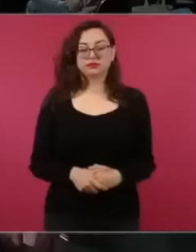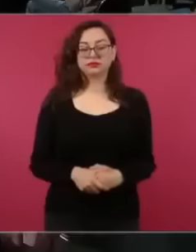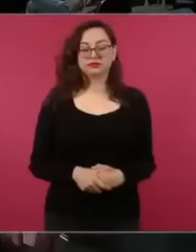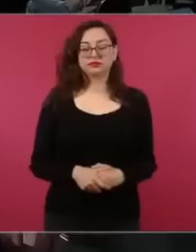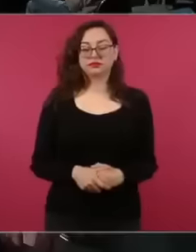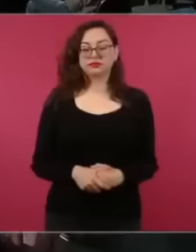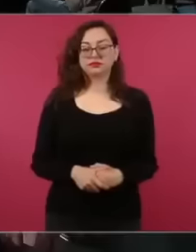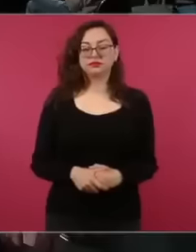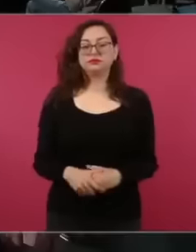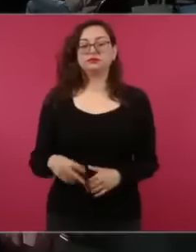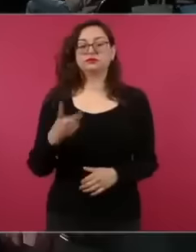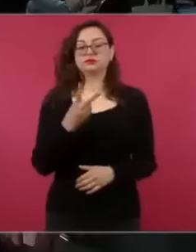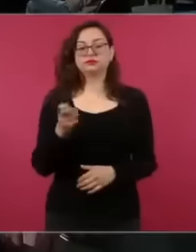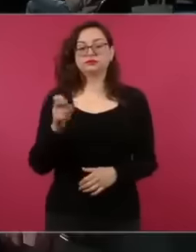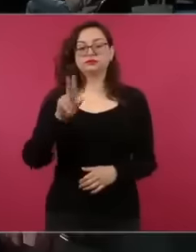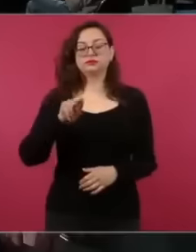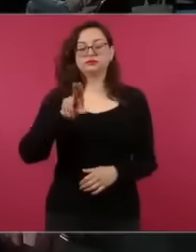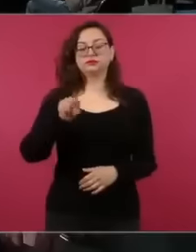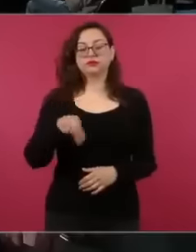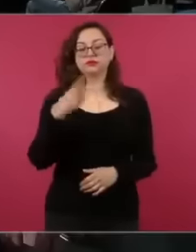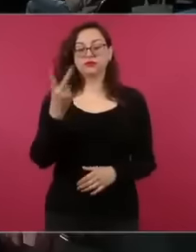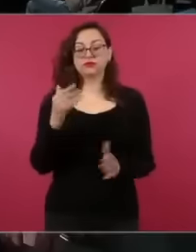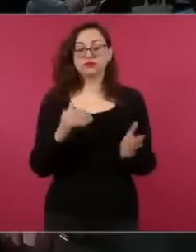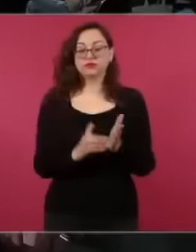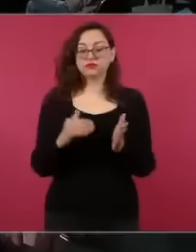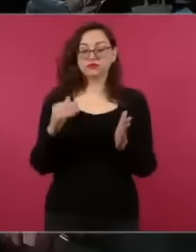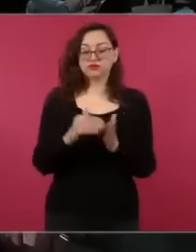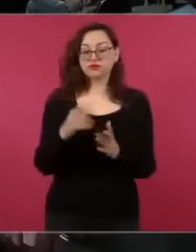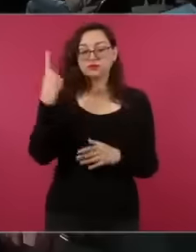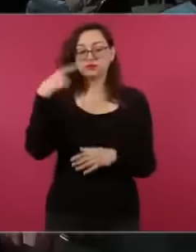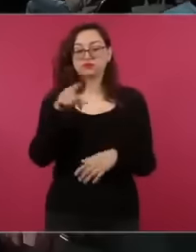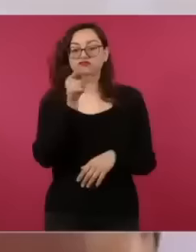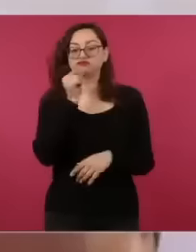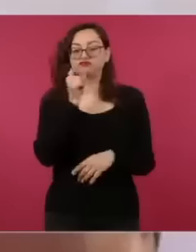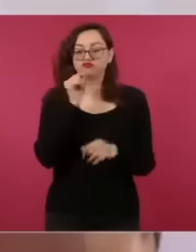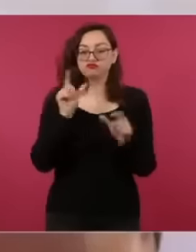282 million for escorts.